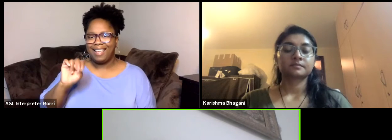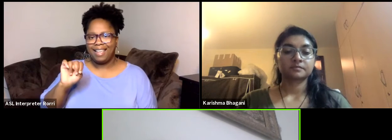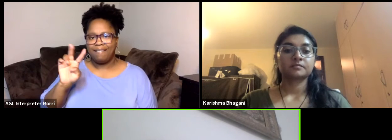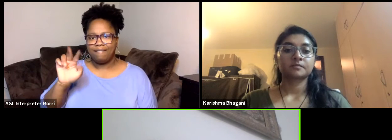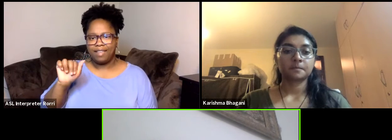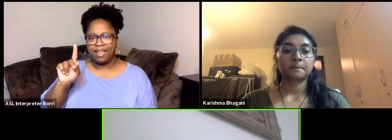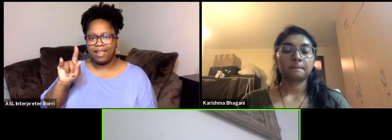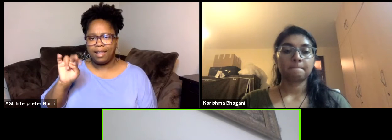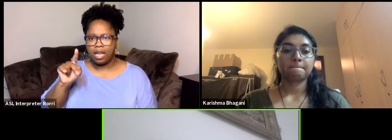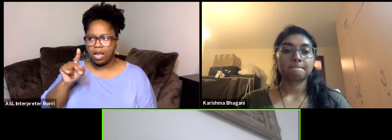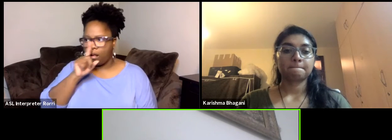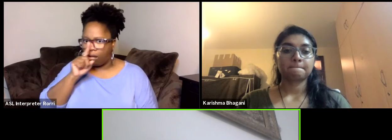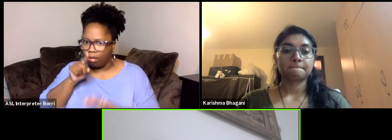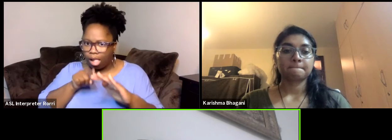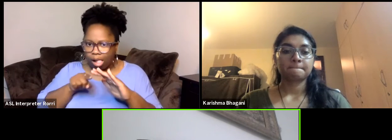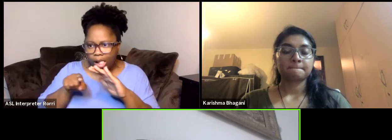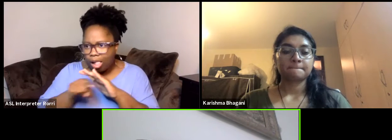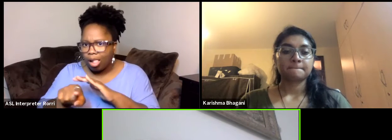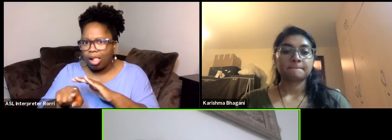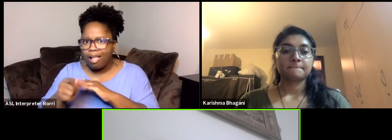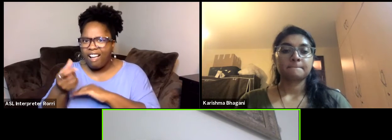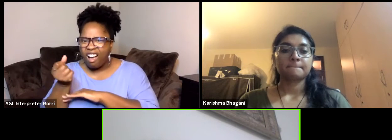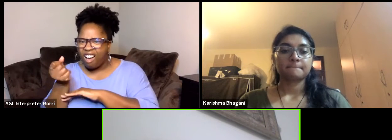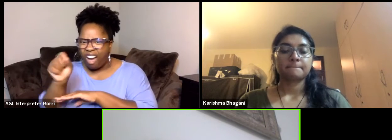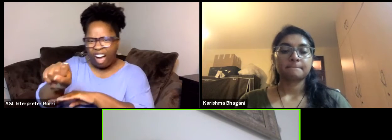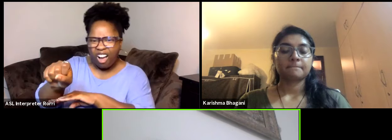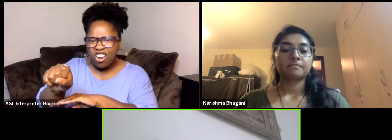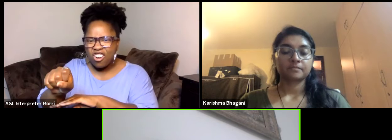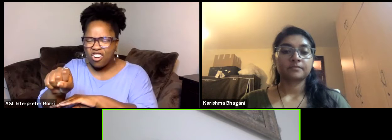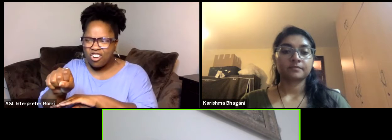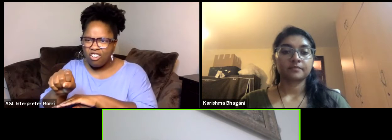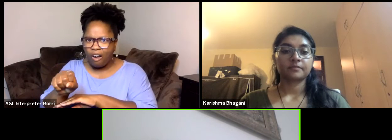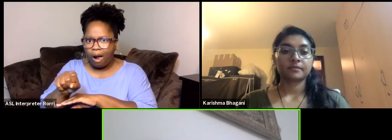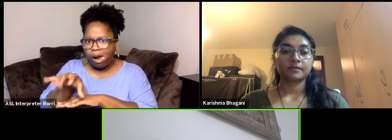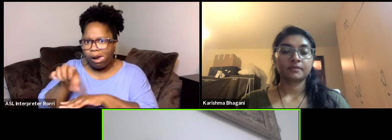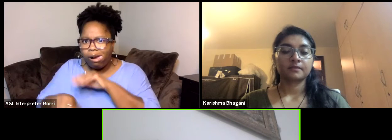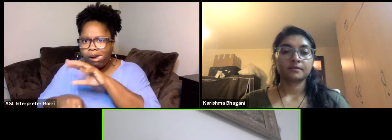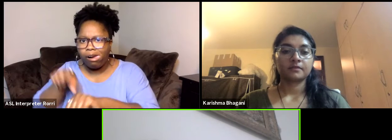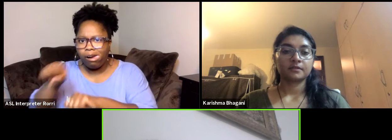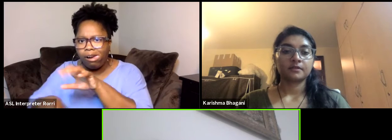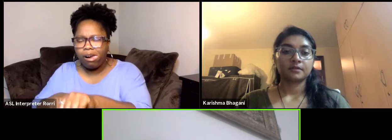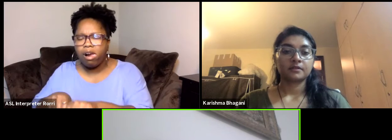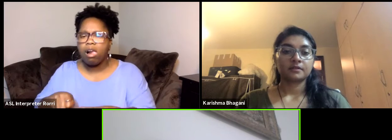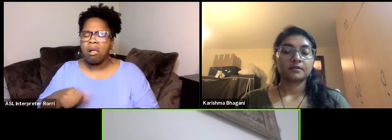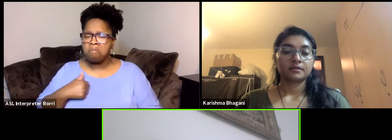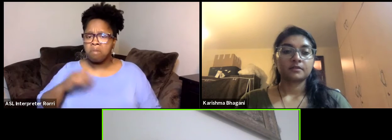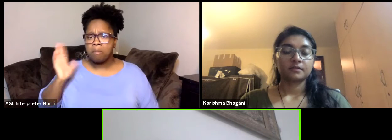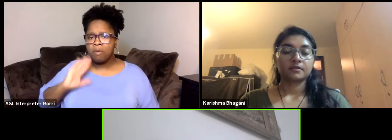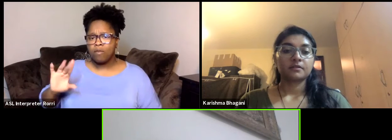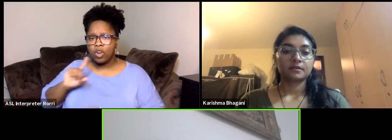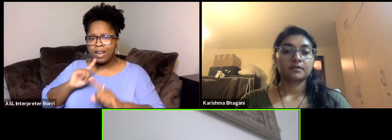but I conquer and I was interviewed one time with the how women entrepreneurs